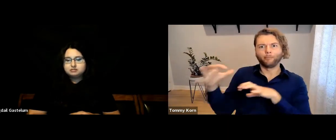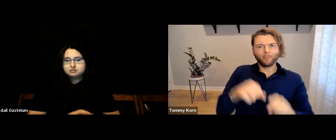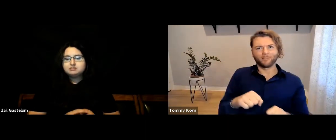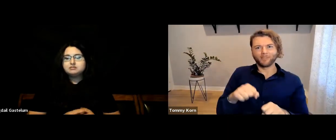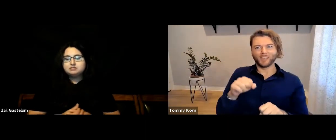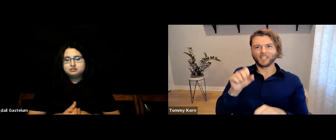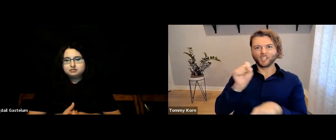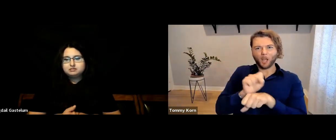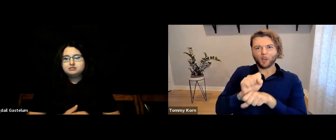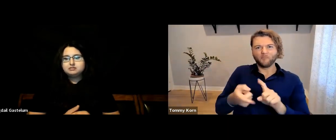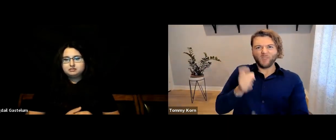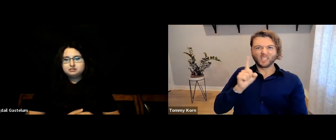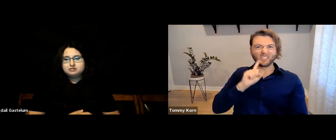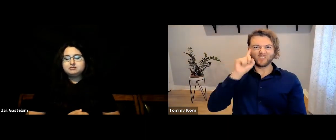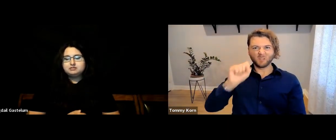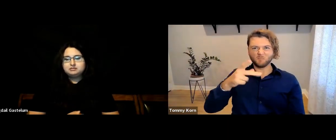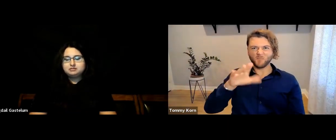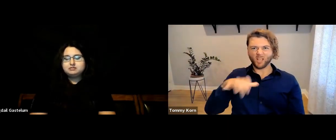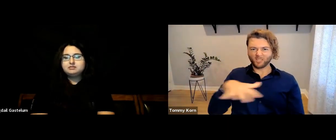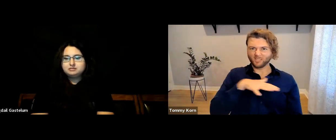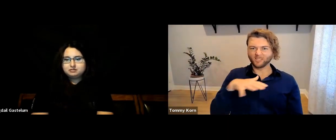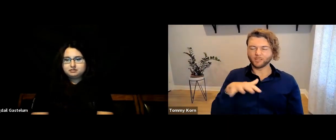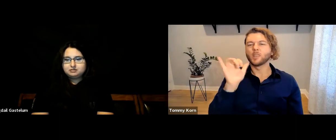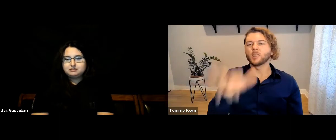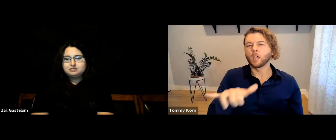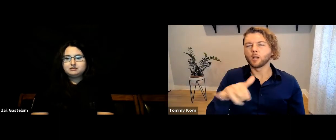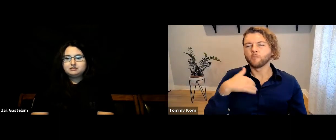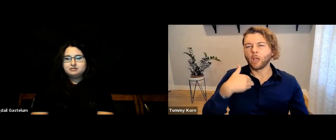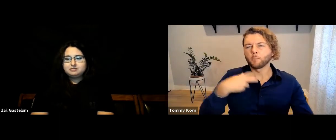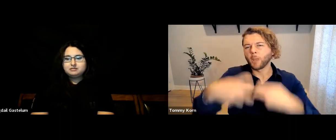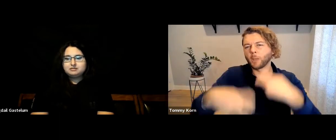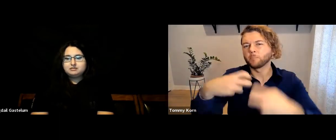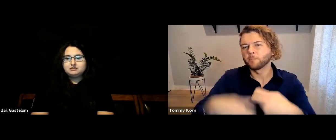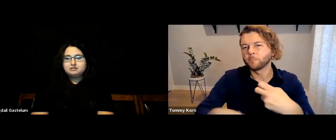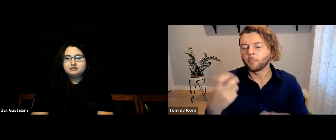and they take our jobs from our Deaf space, that’s a huge problem.